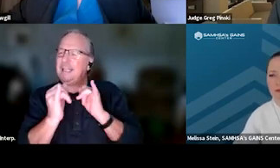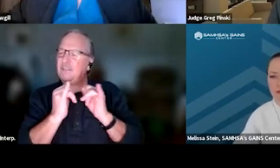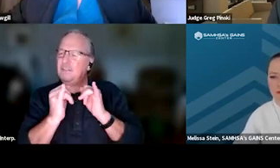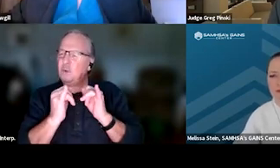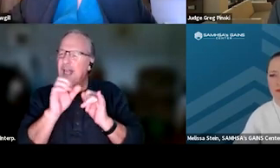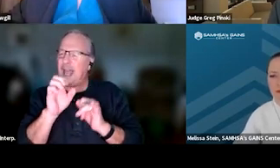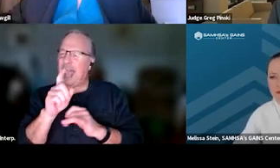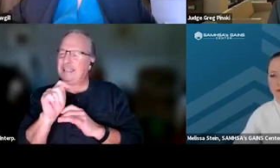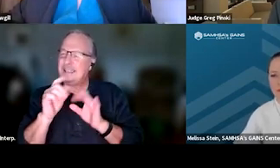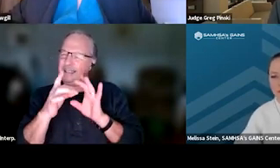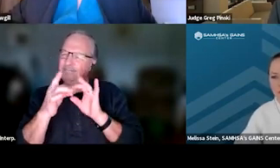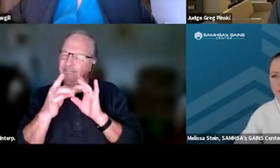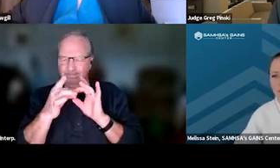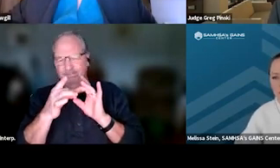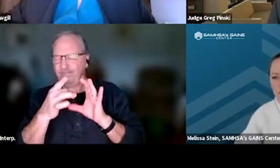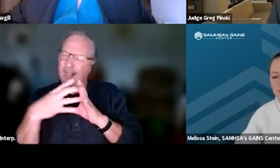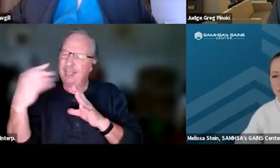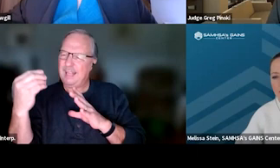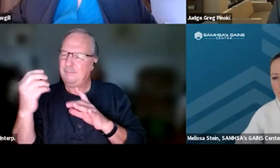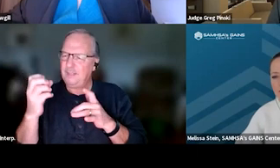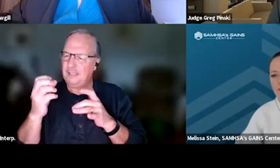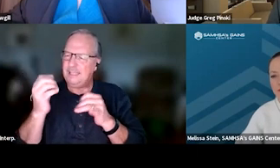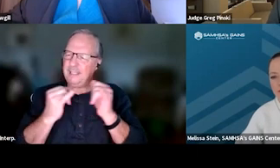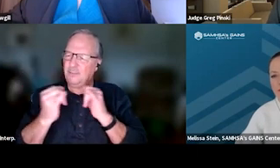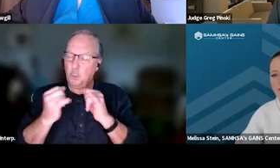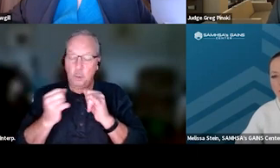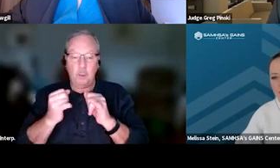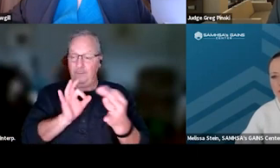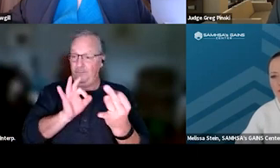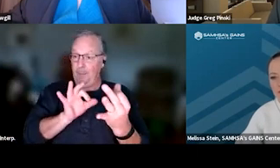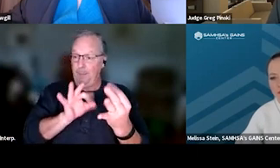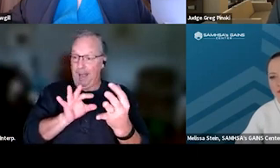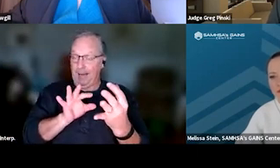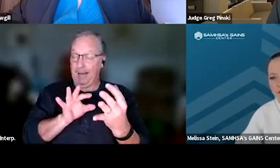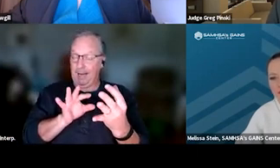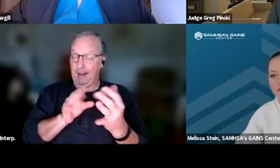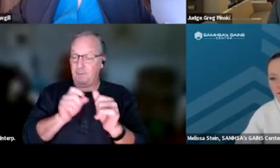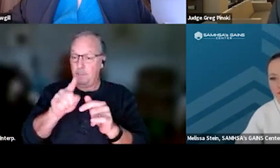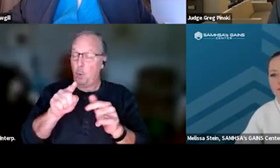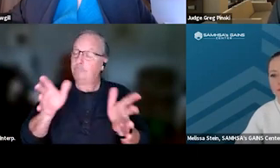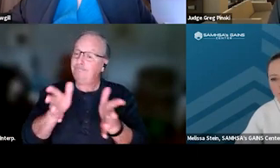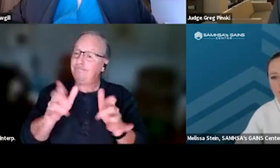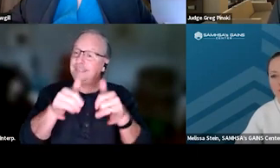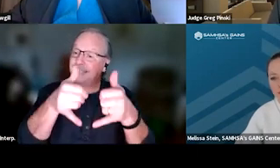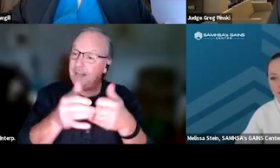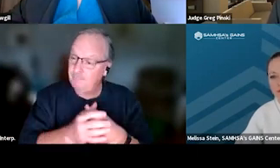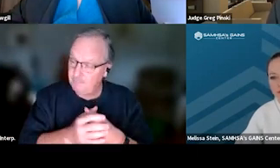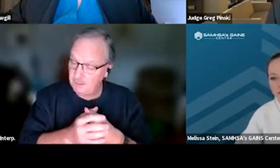in order to do that. But you'll get exceptional feedback on your incentives. And so as an example of that,